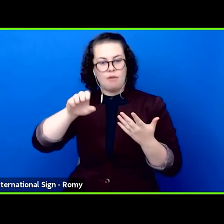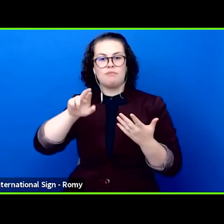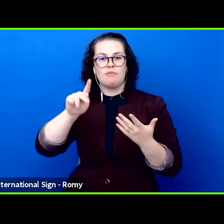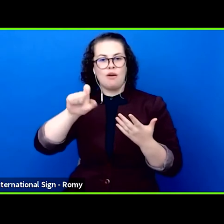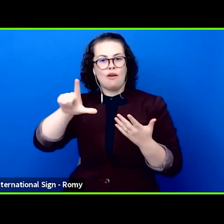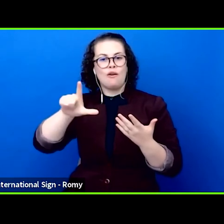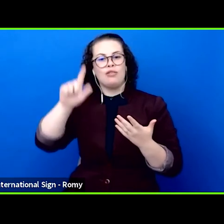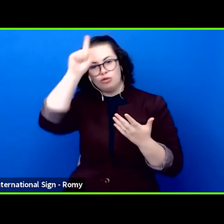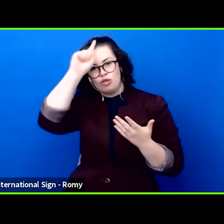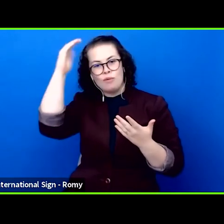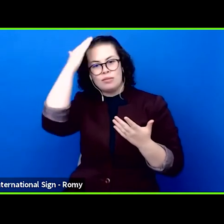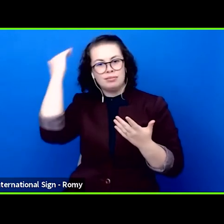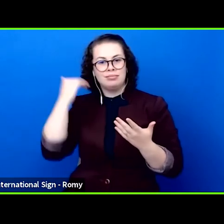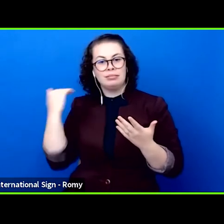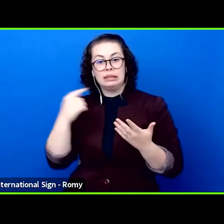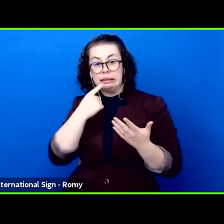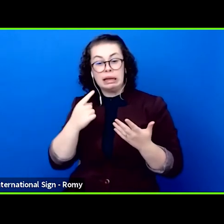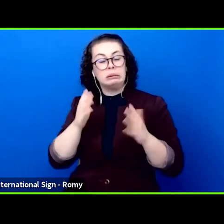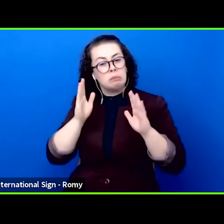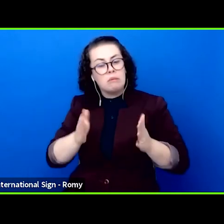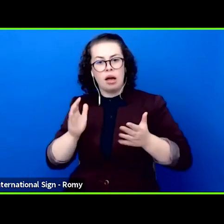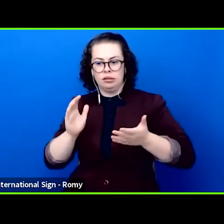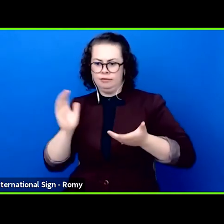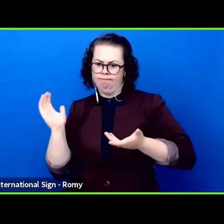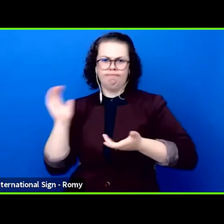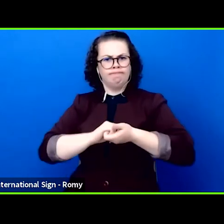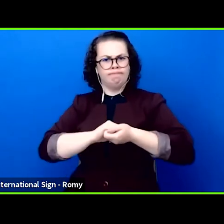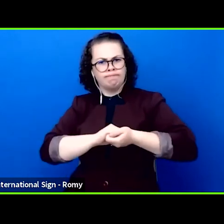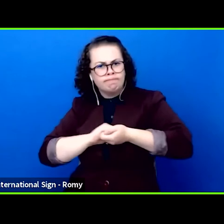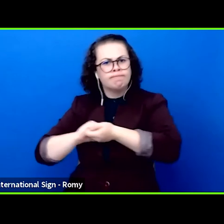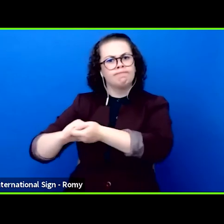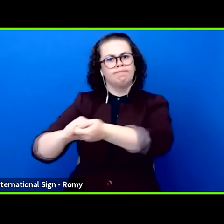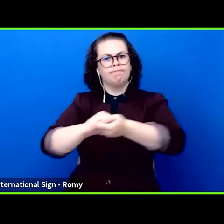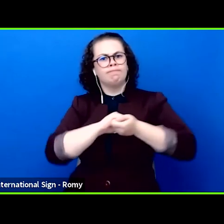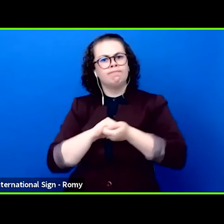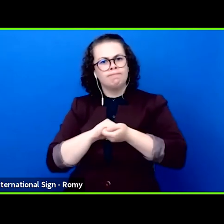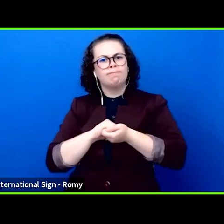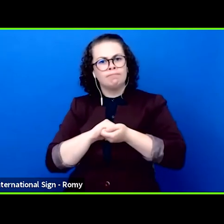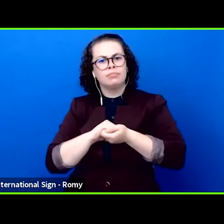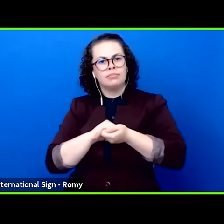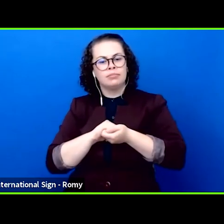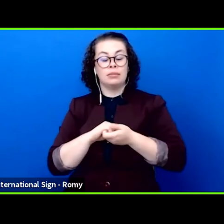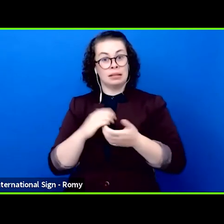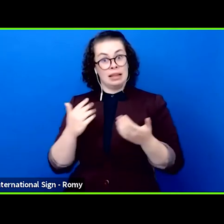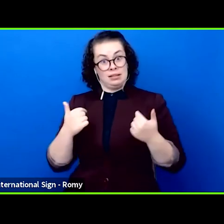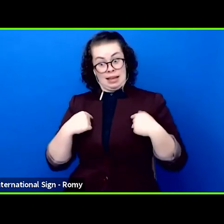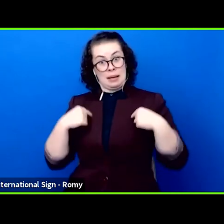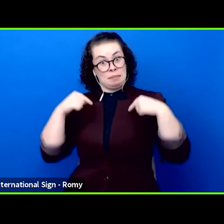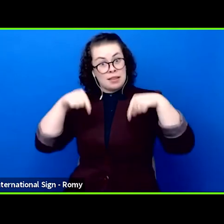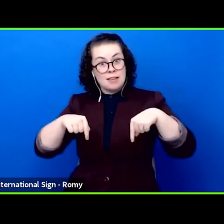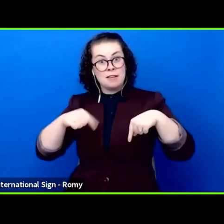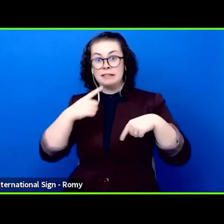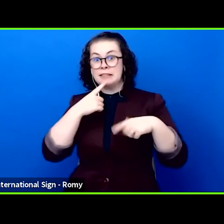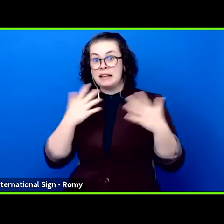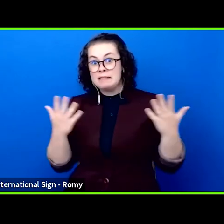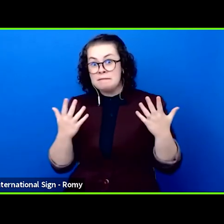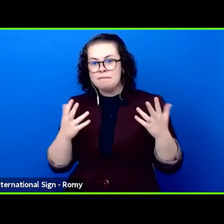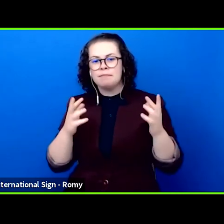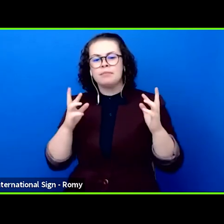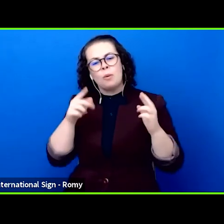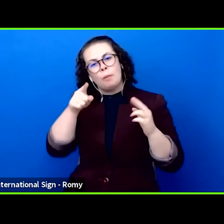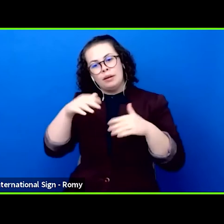in art. That is why I wish you and us much of these in the coming days . Without